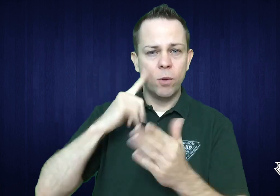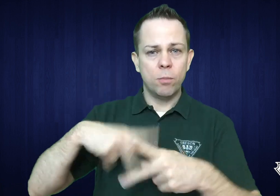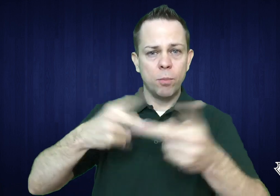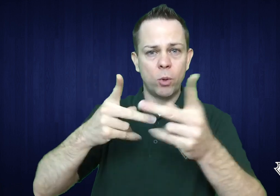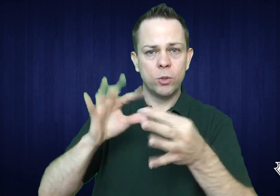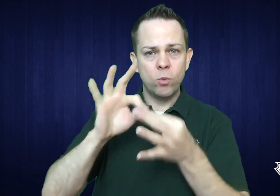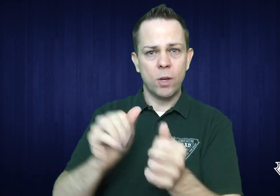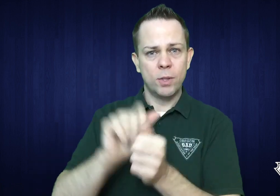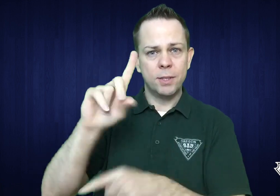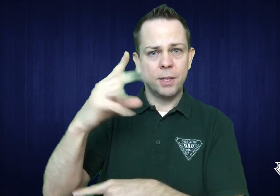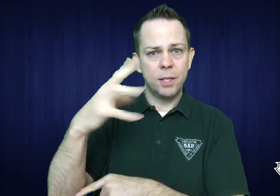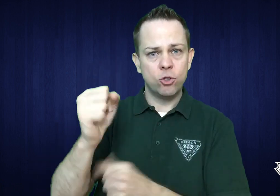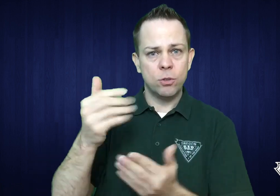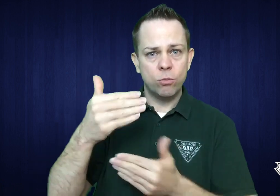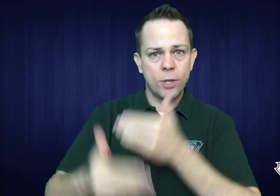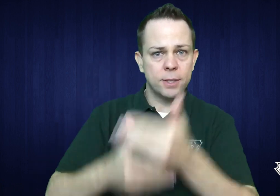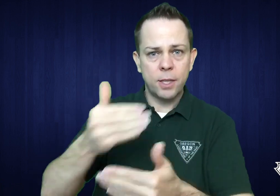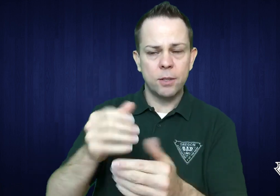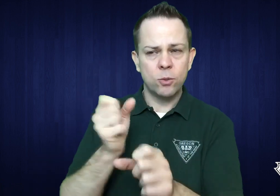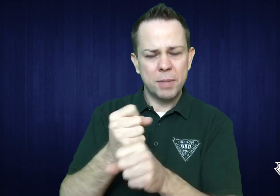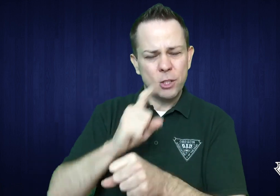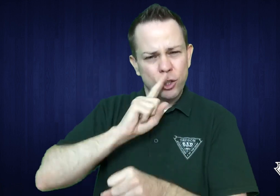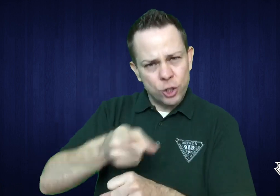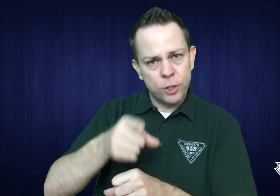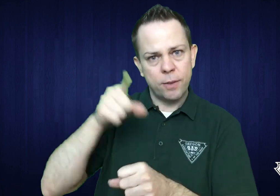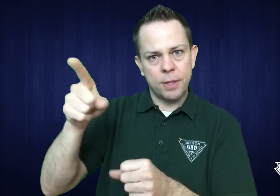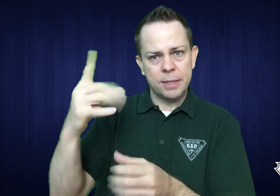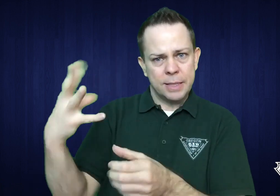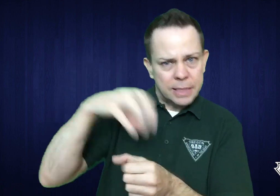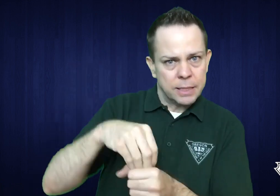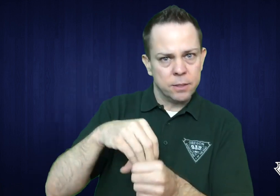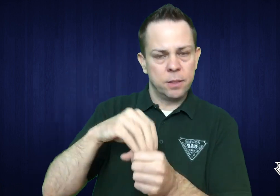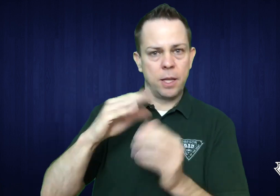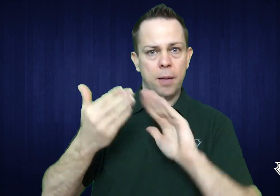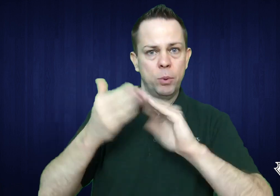for permission to work with the DHS process to be sure the community is included